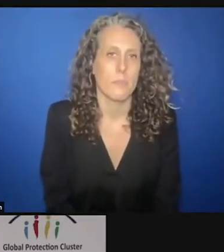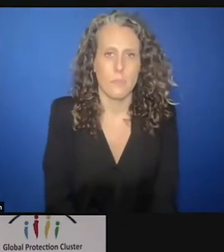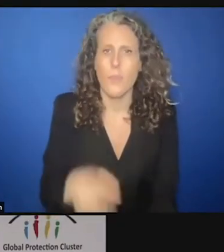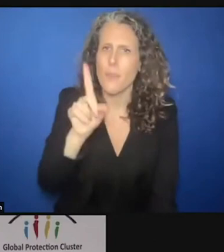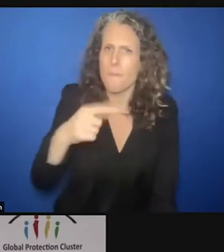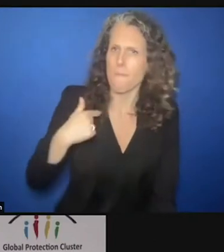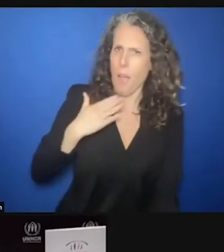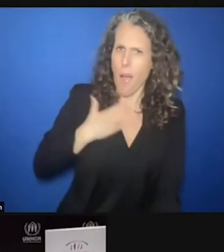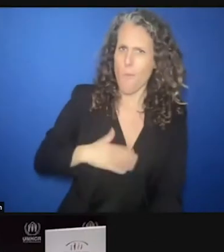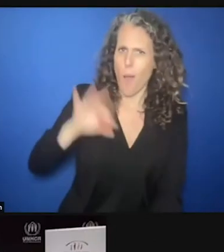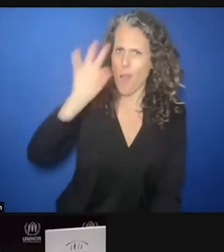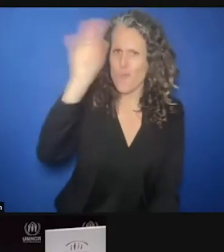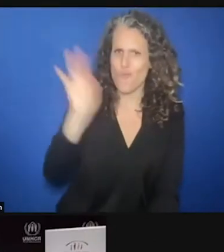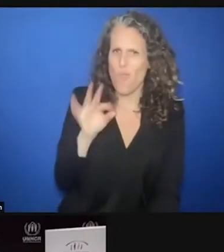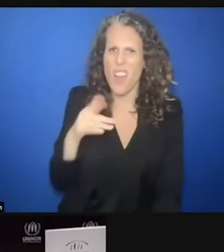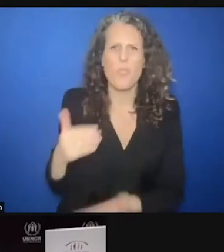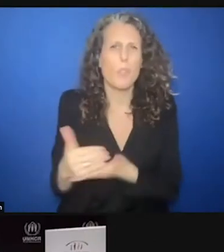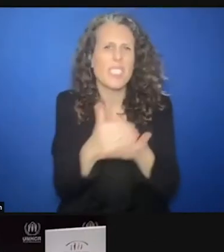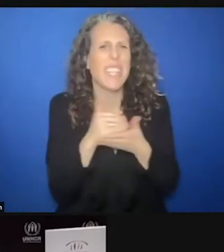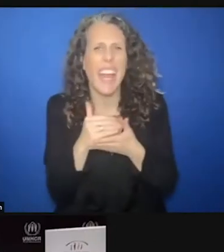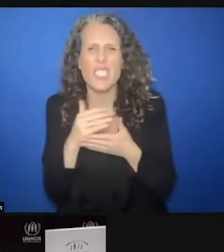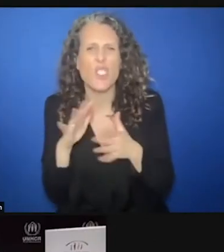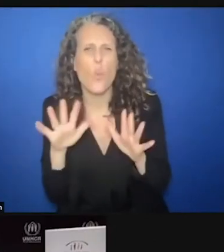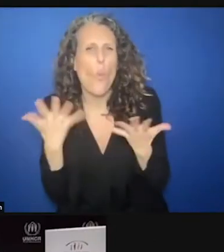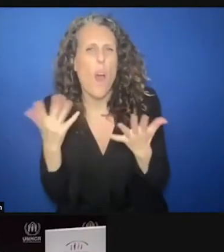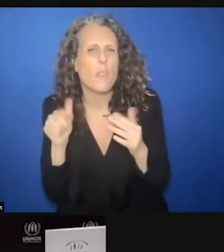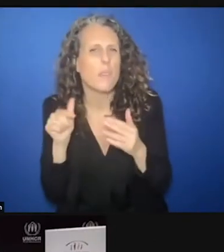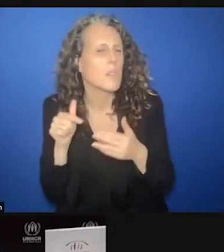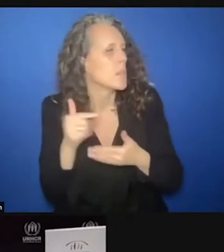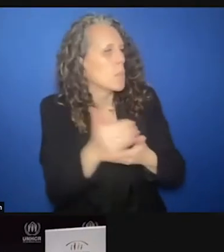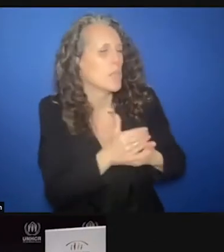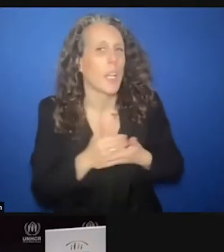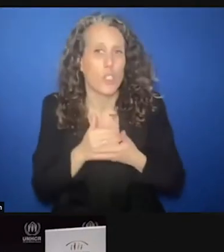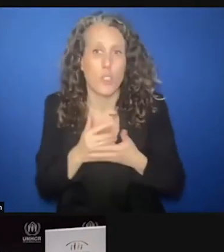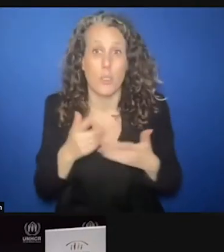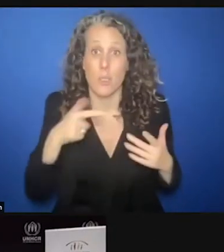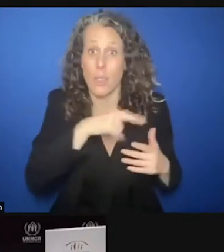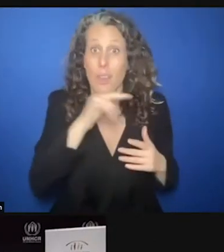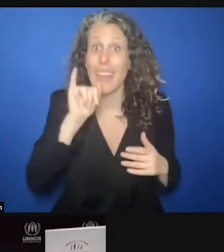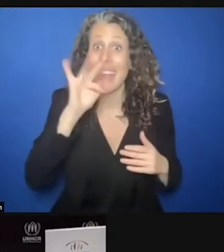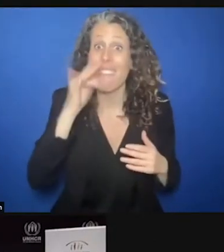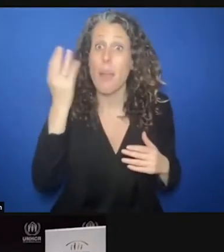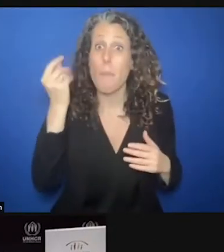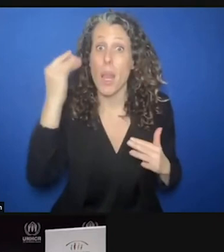what will protection look like if this huge gap continues. What will protection look like in five